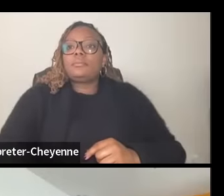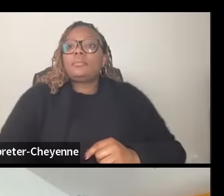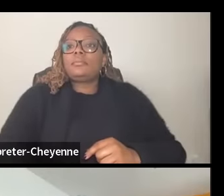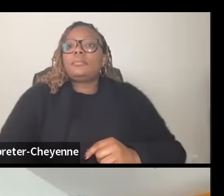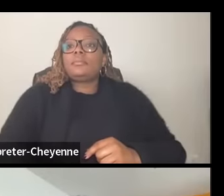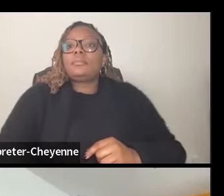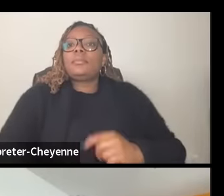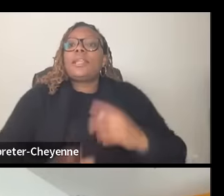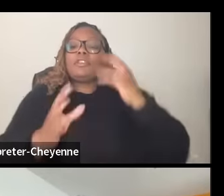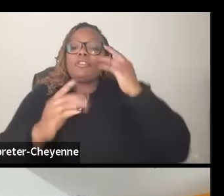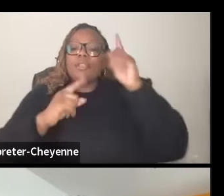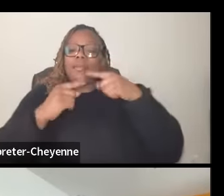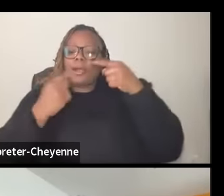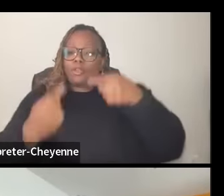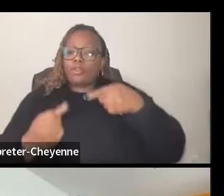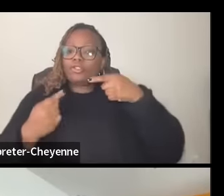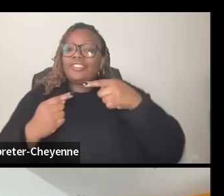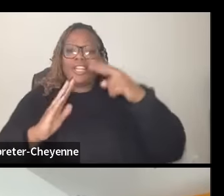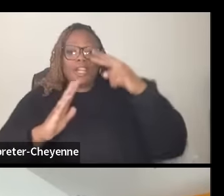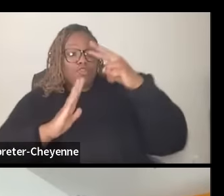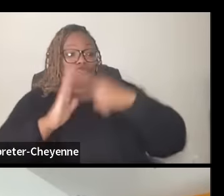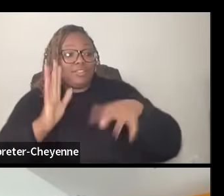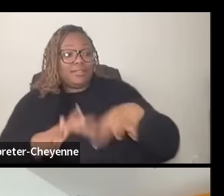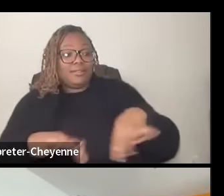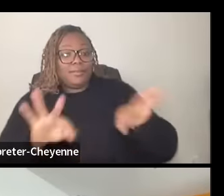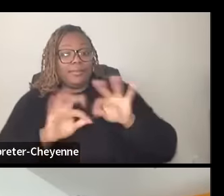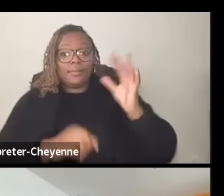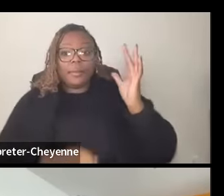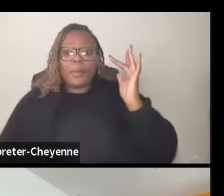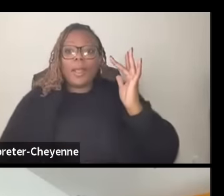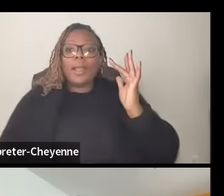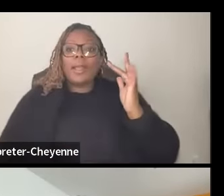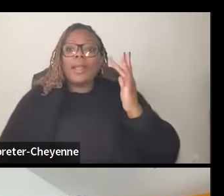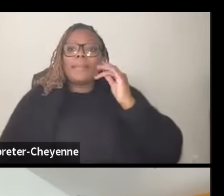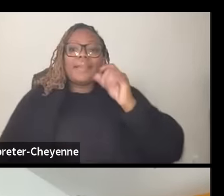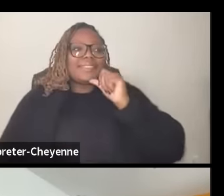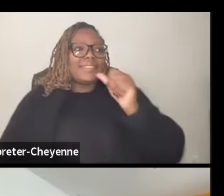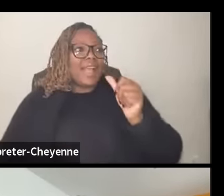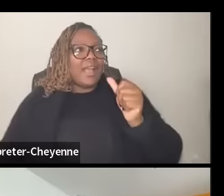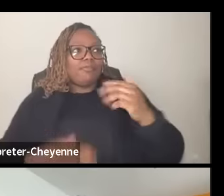and reading is important because we don't we it's irresponsible for us to be generically